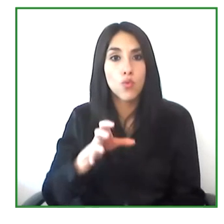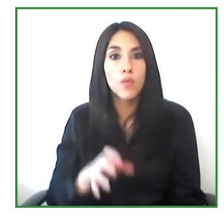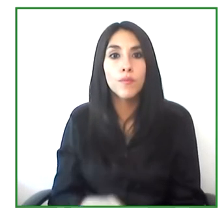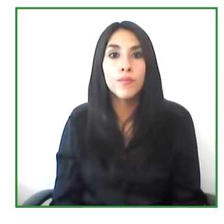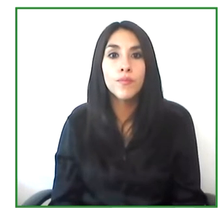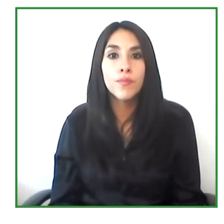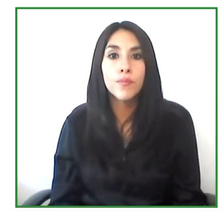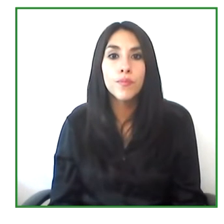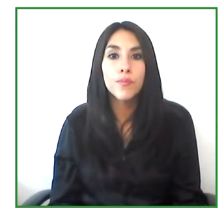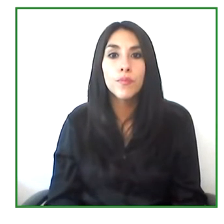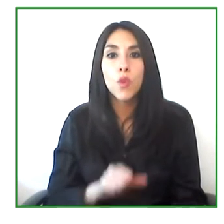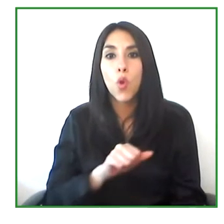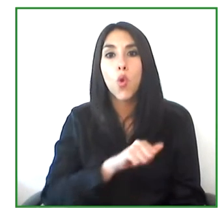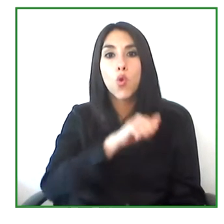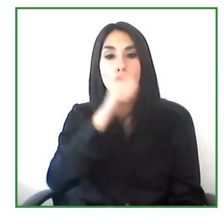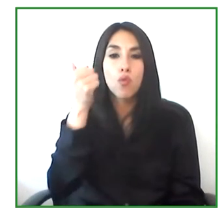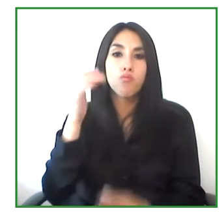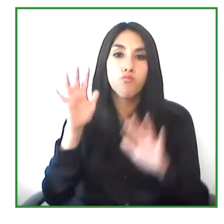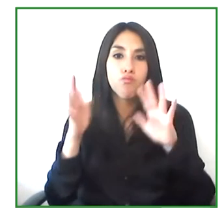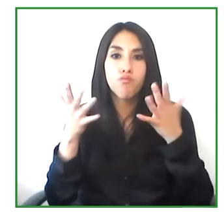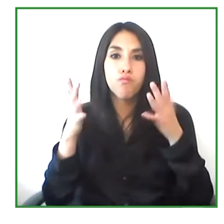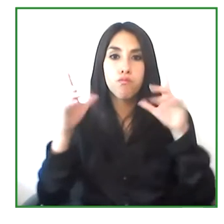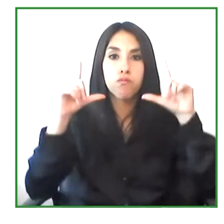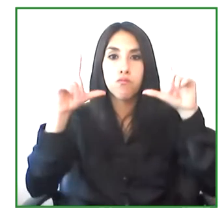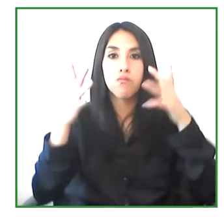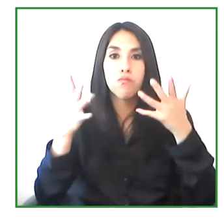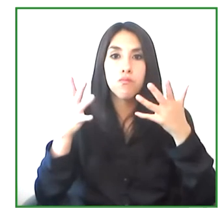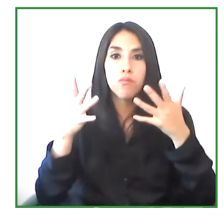When we think about the qualitative impacts,